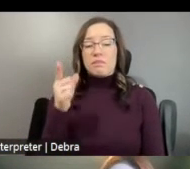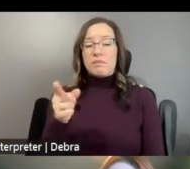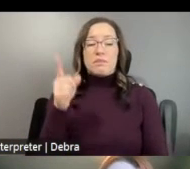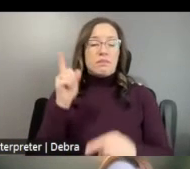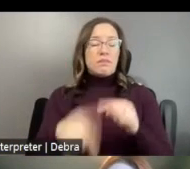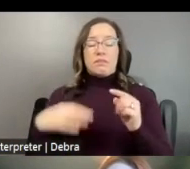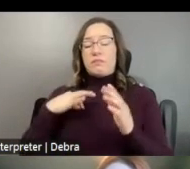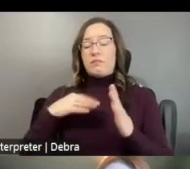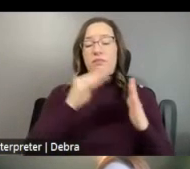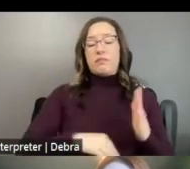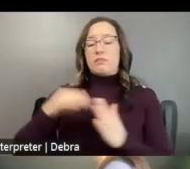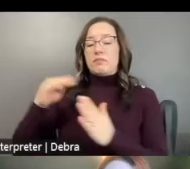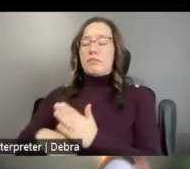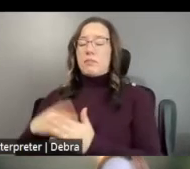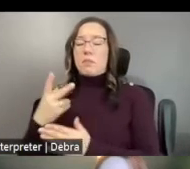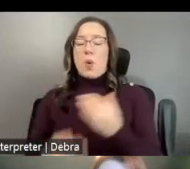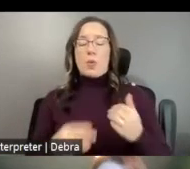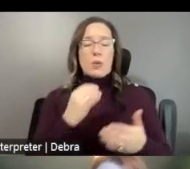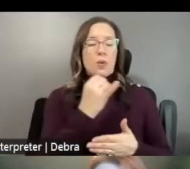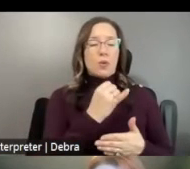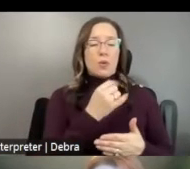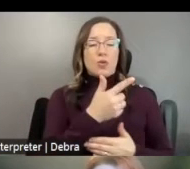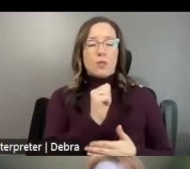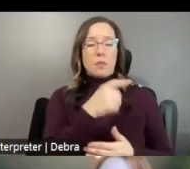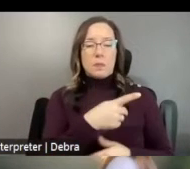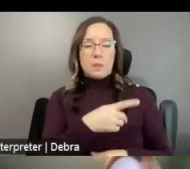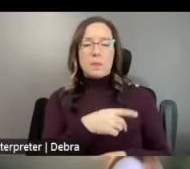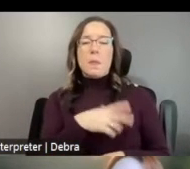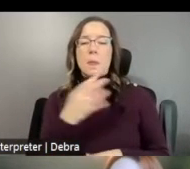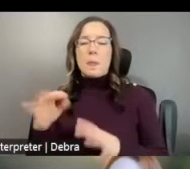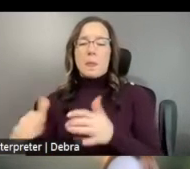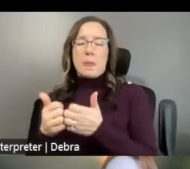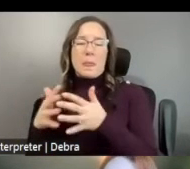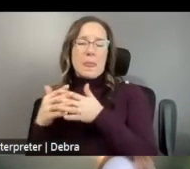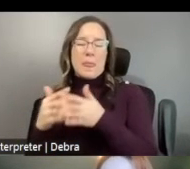BOTH GRSANTS FOR ARTS PROJECTS AND CHALLENGE AMERICA. YOU HAVE TO CHOOSE ONE OR THE OTHER